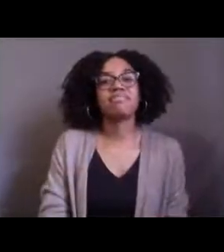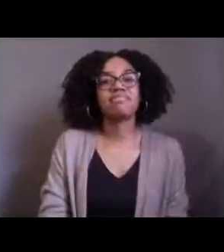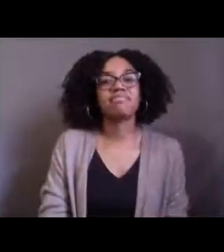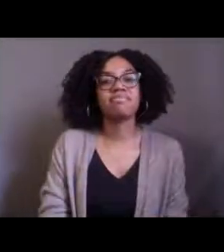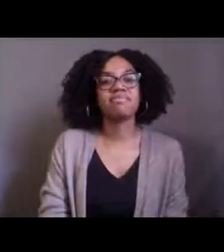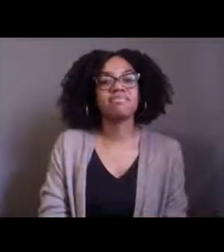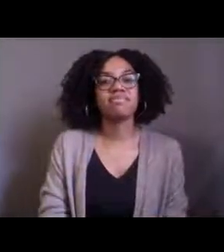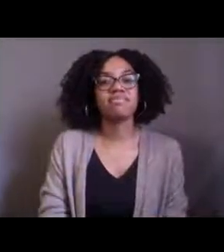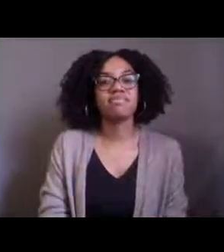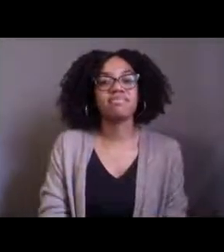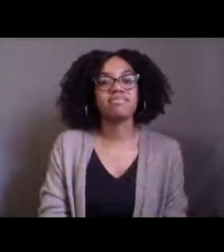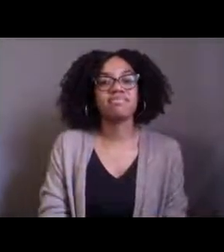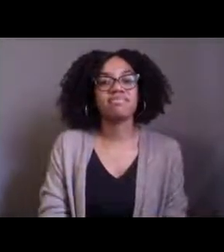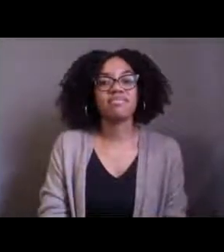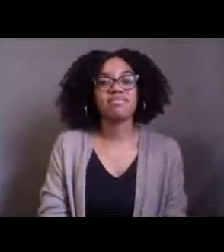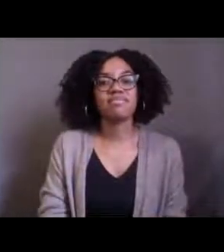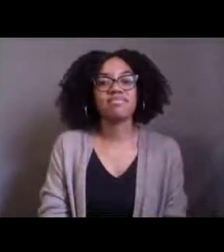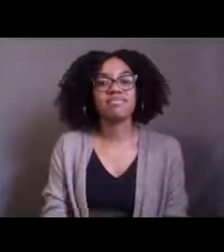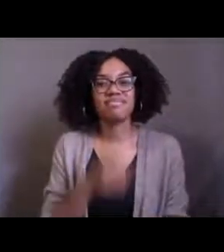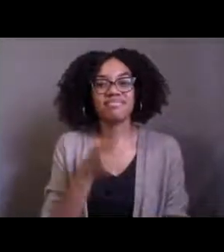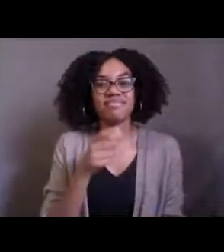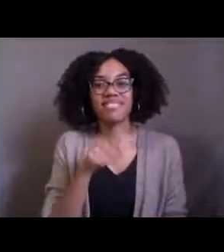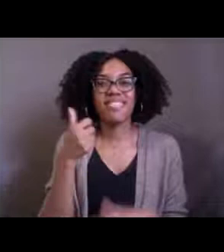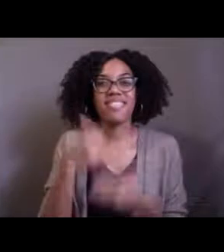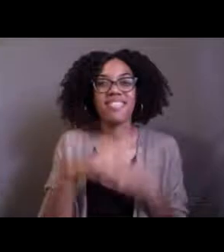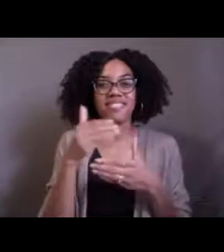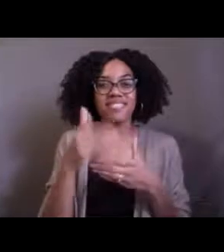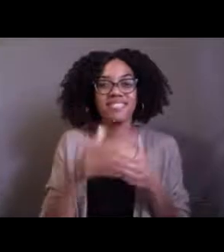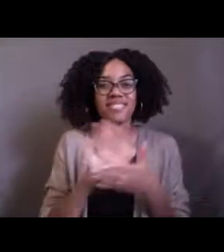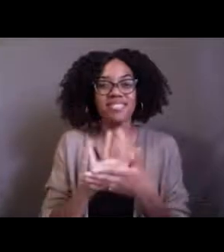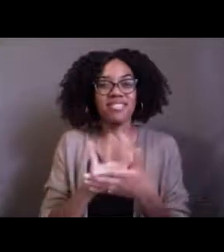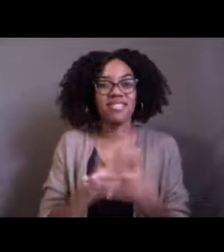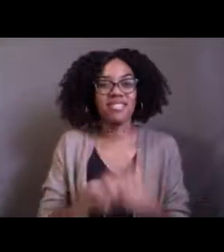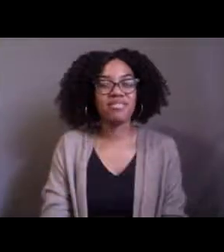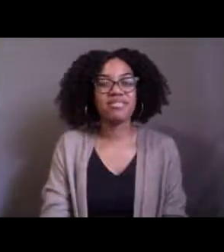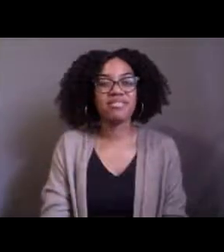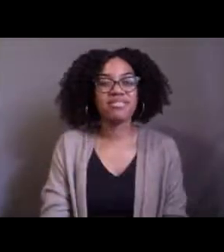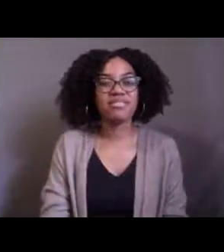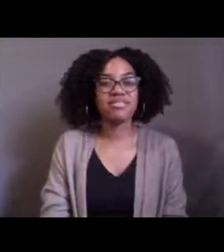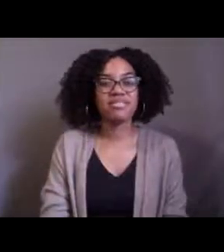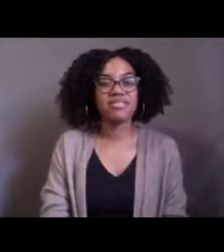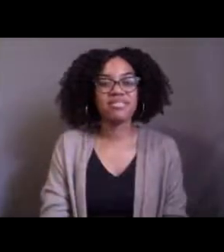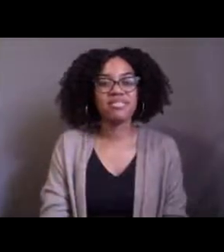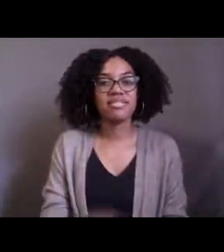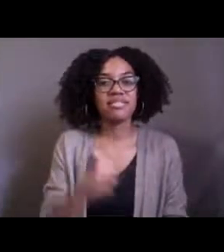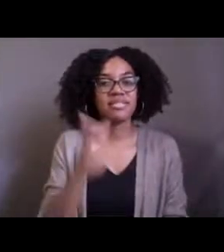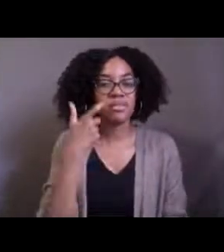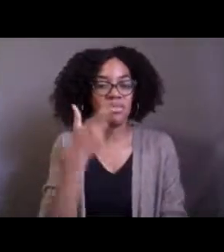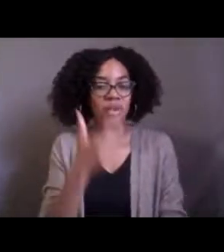So I have another video for you guys. And as we're watching this video I want you to think about what you see